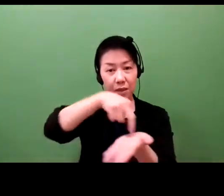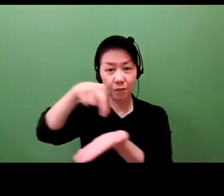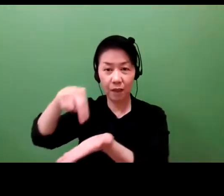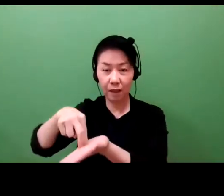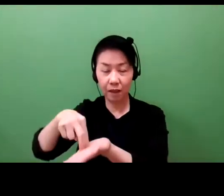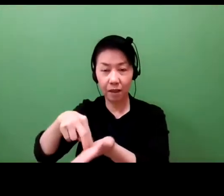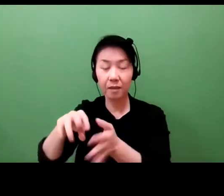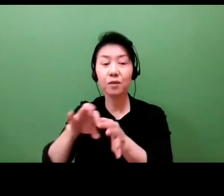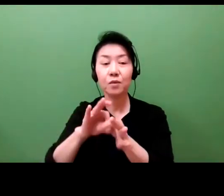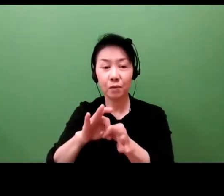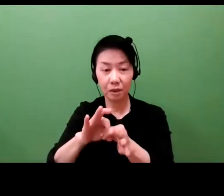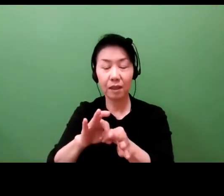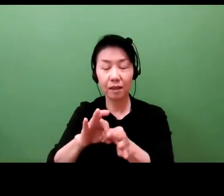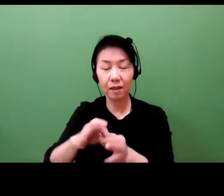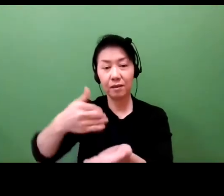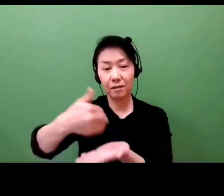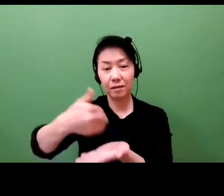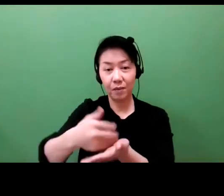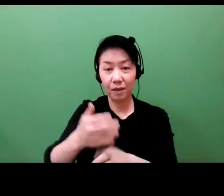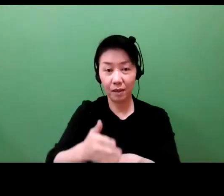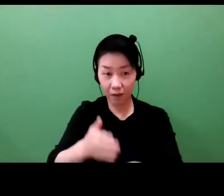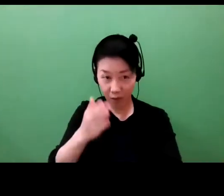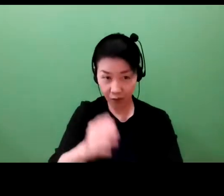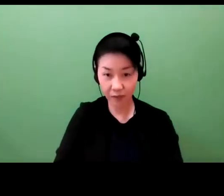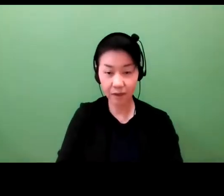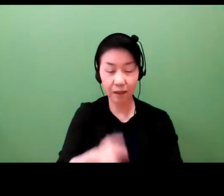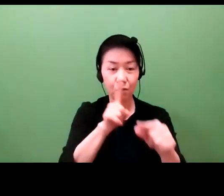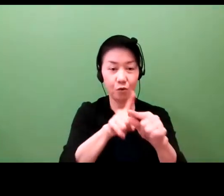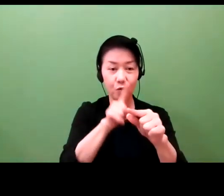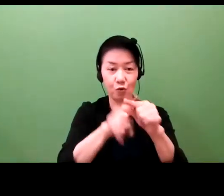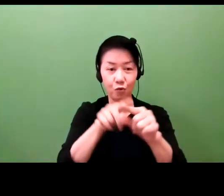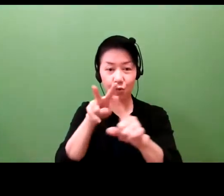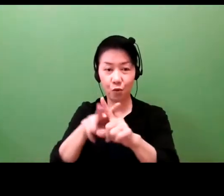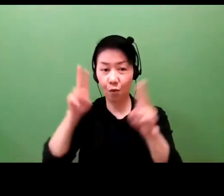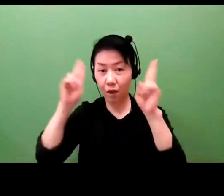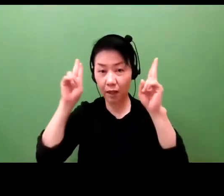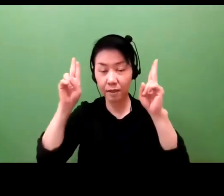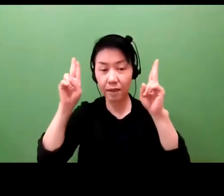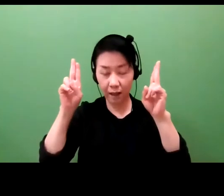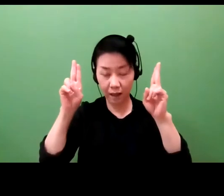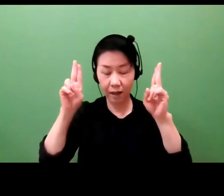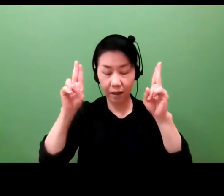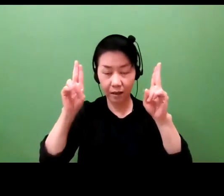leverage their proprietary assets and your perspectives